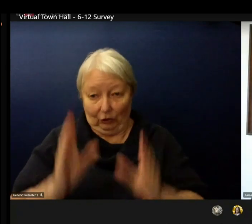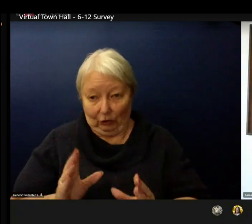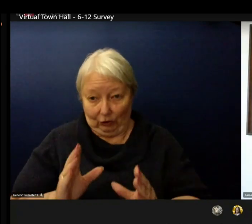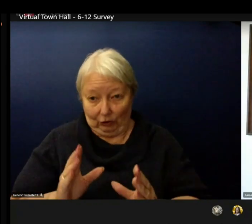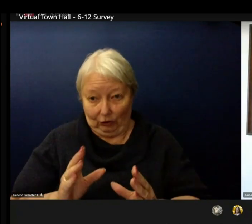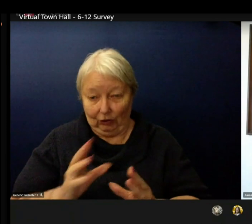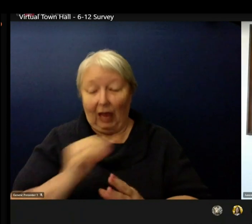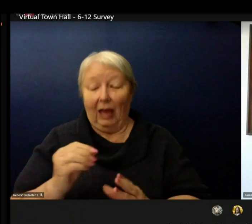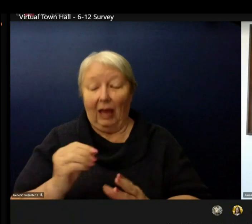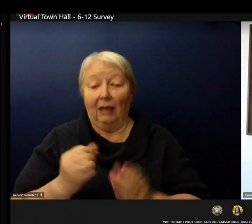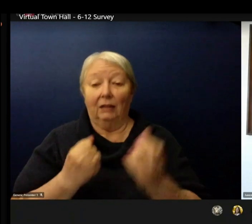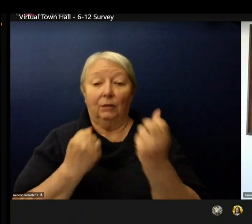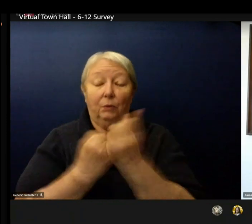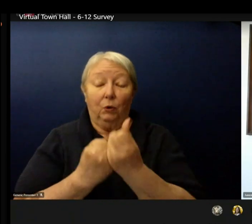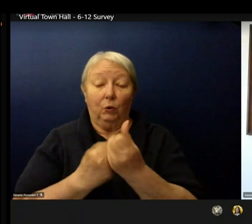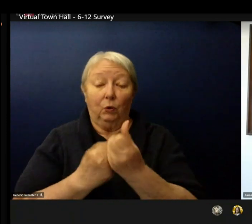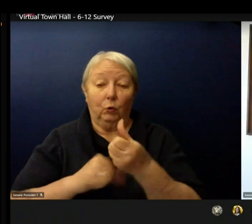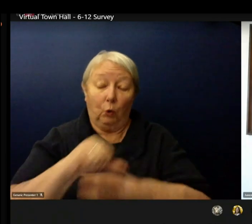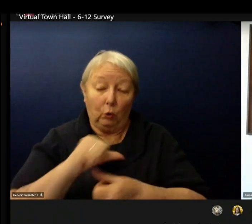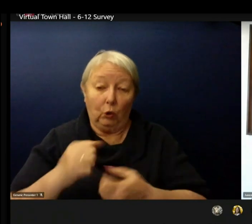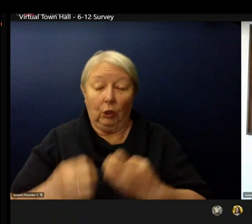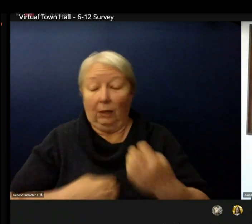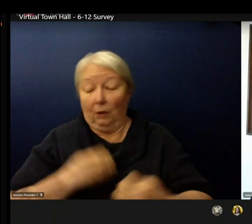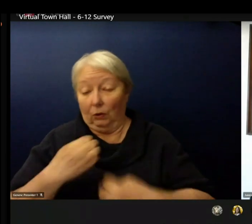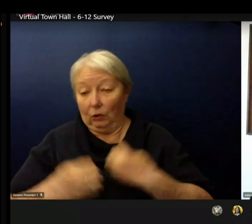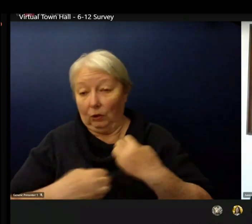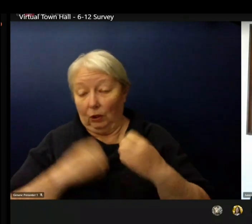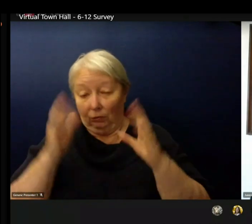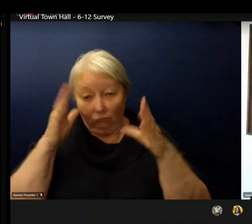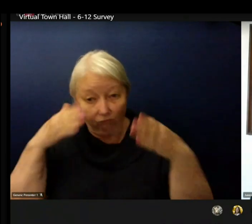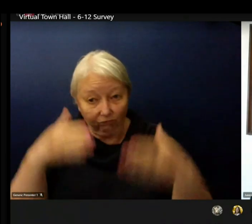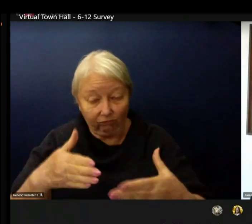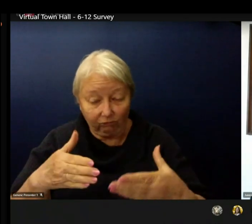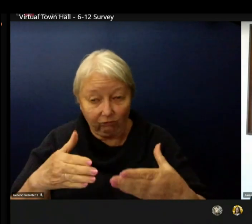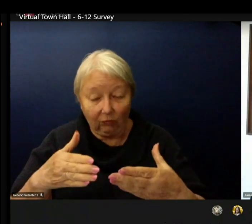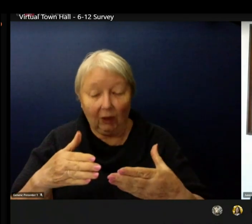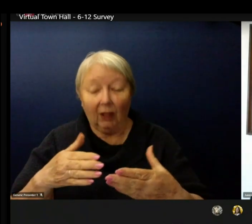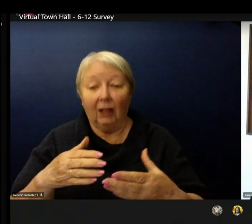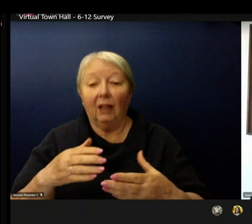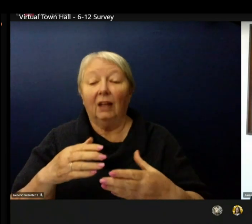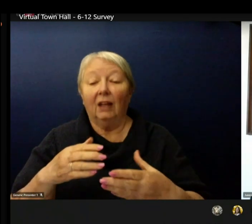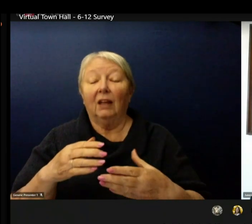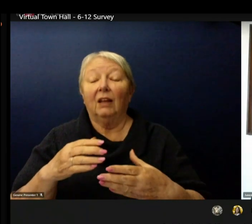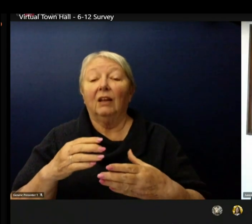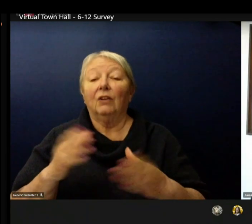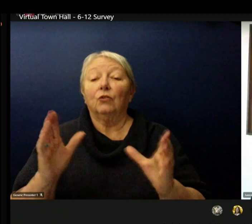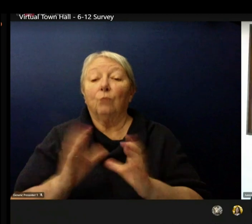Small group instruction social-emotional learning and community building are intentionally